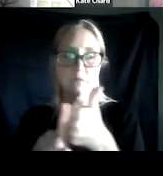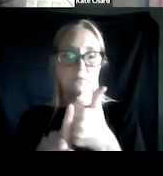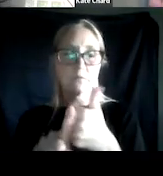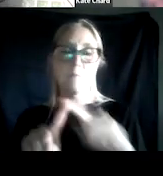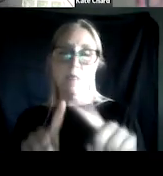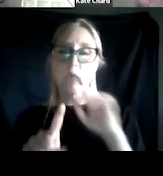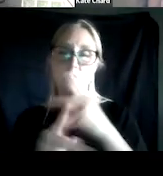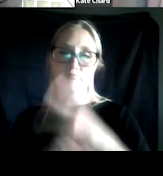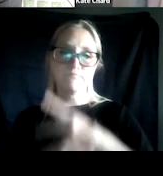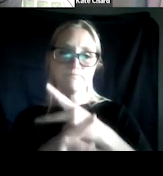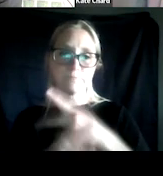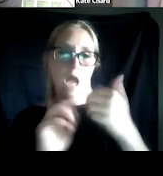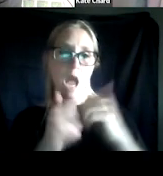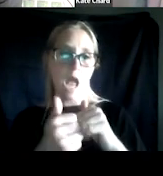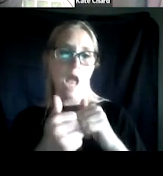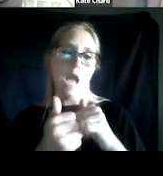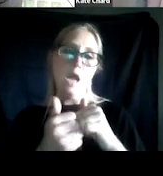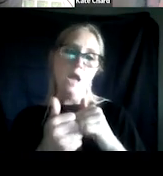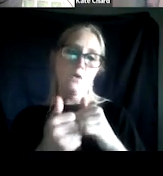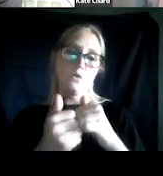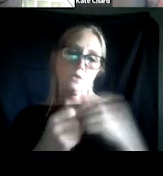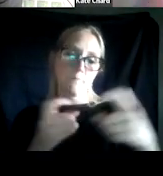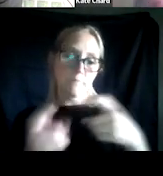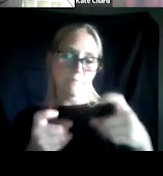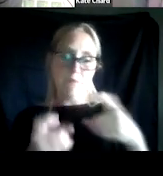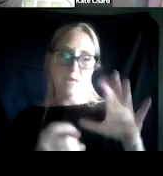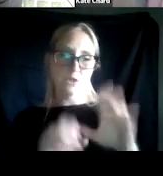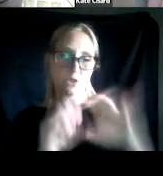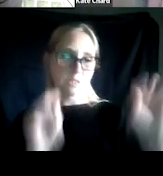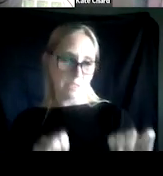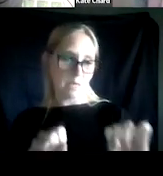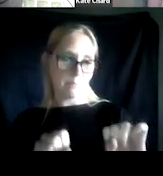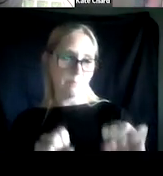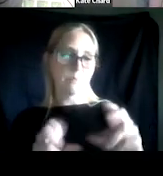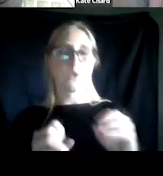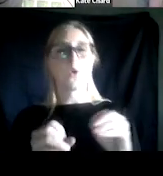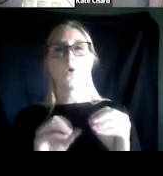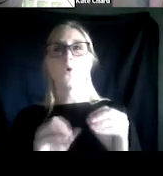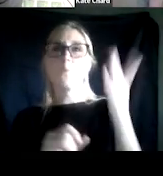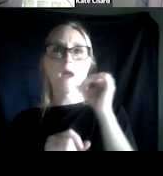Why couldn't they also be drinking? Why couldn't they also be using meth or heroin to manage?